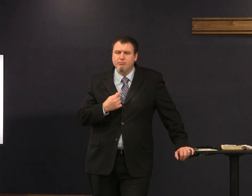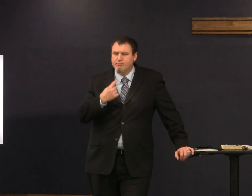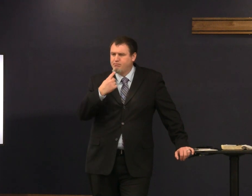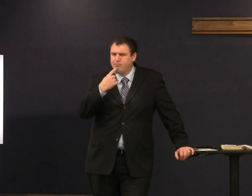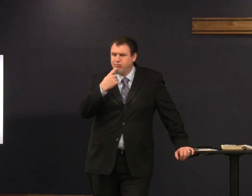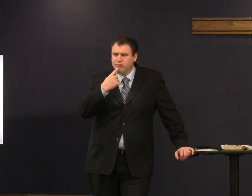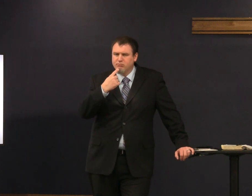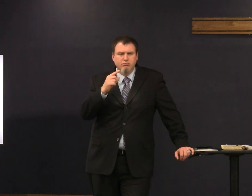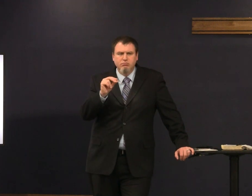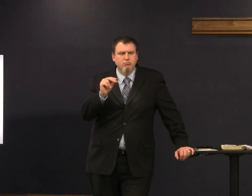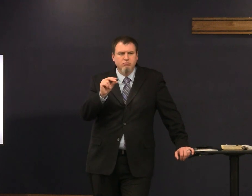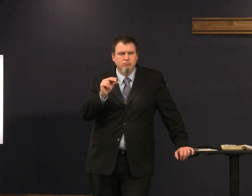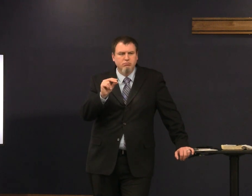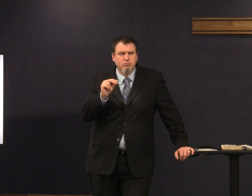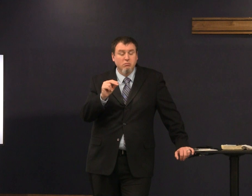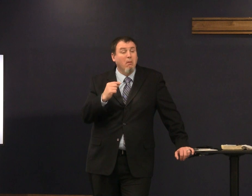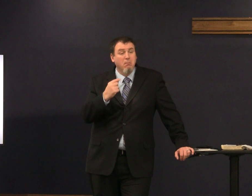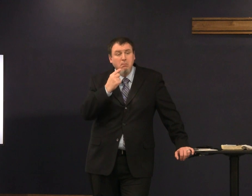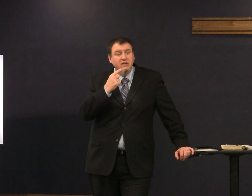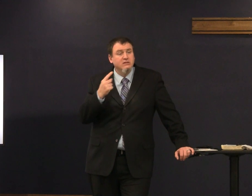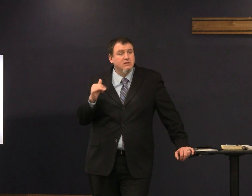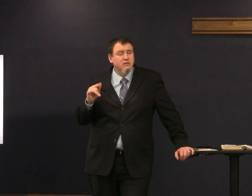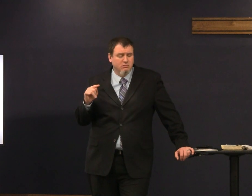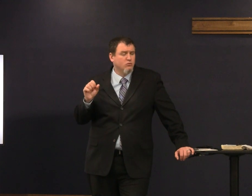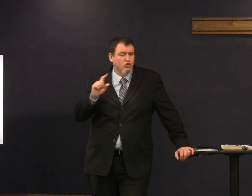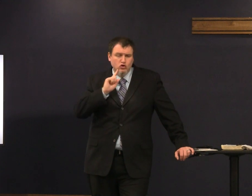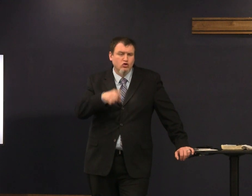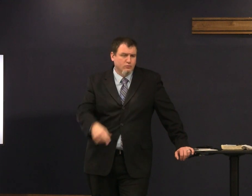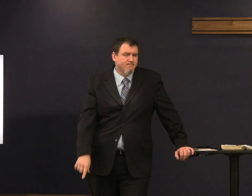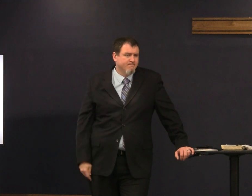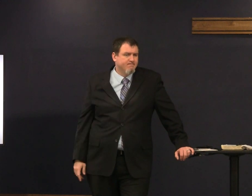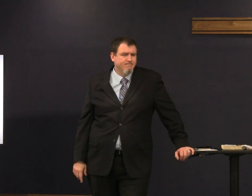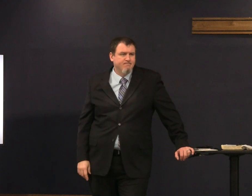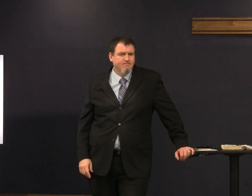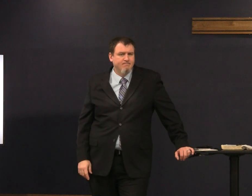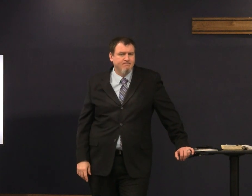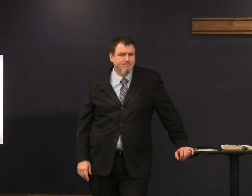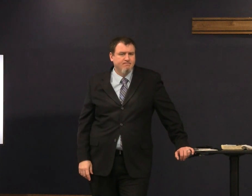but we never felt bitter we miss Florida sure